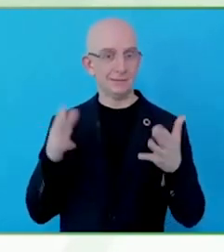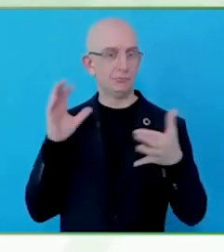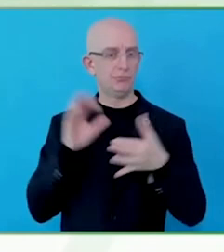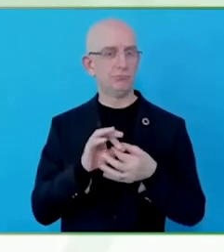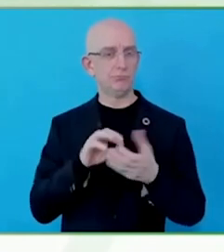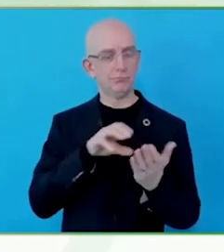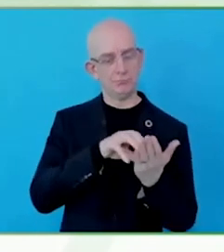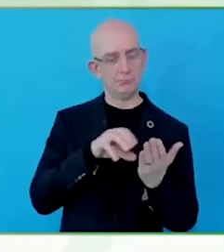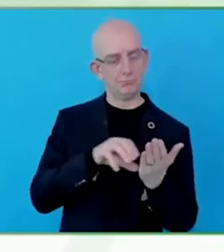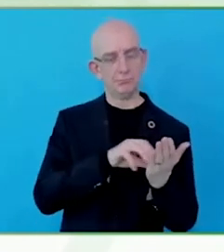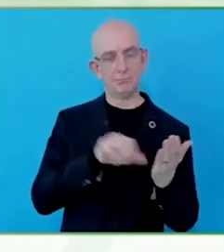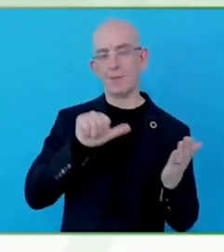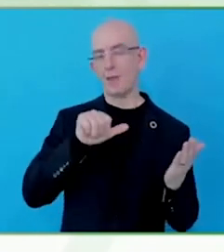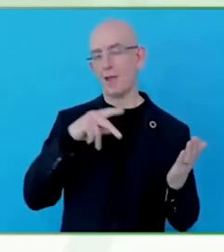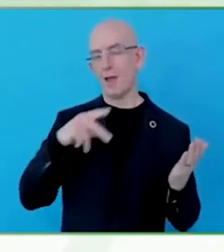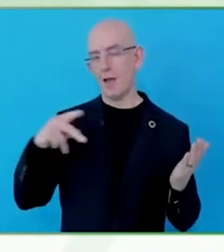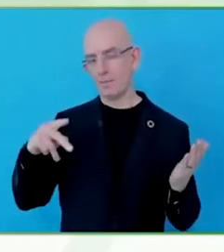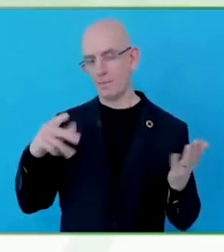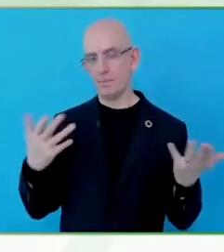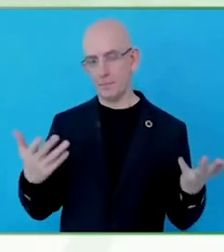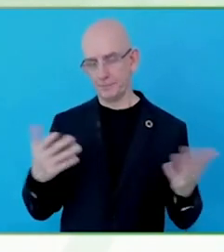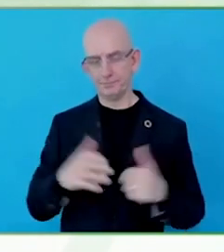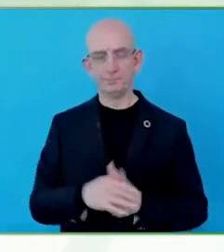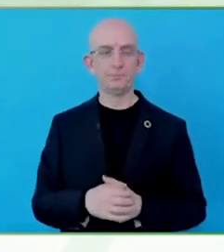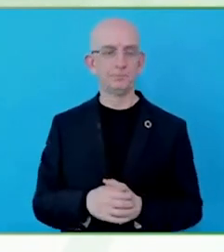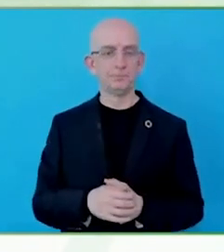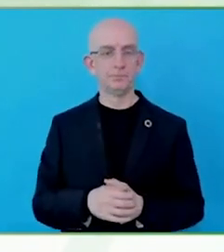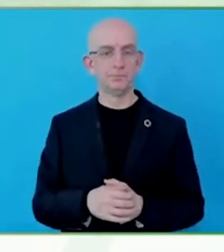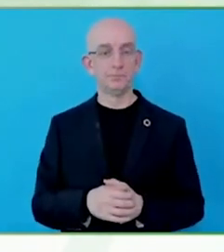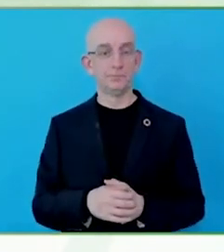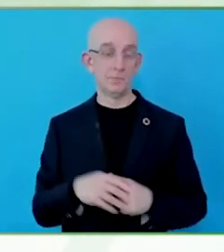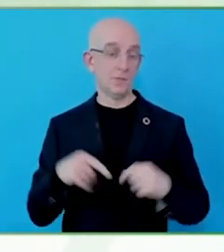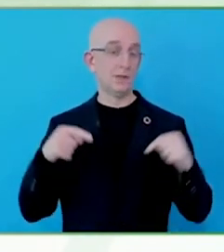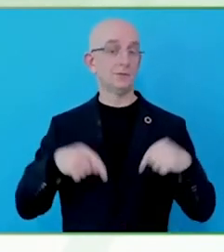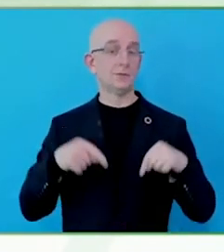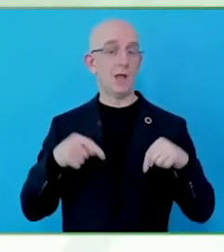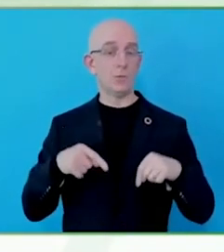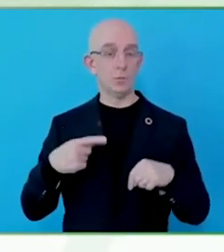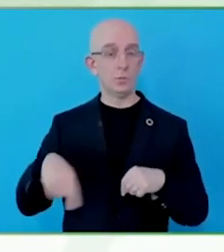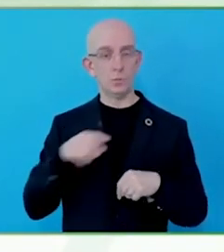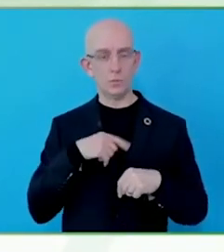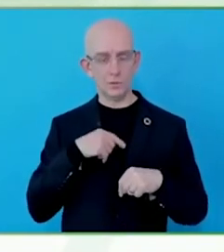Brazilian standard, on digital accessibility for websites.